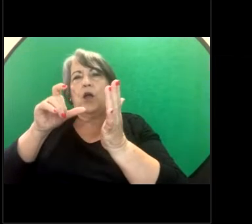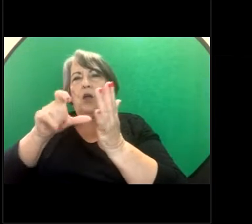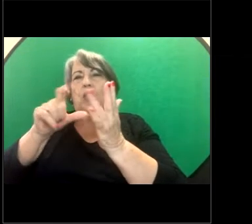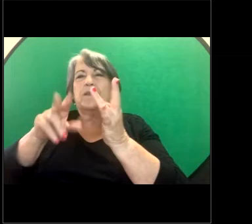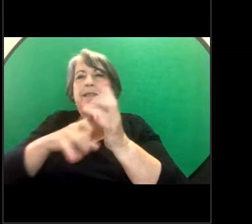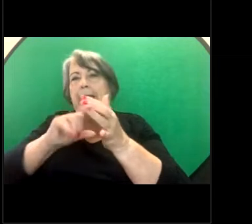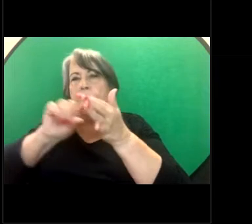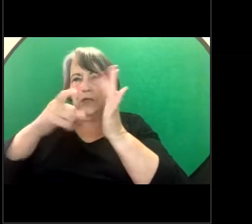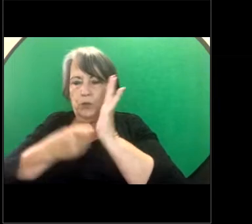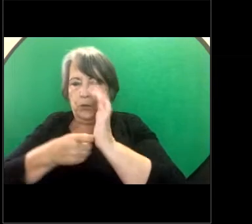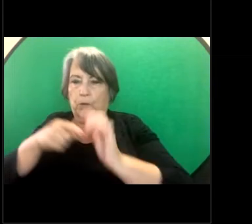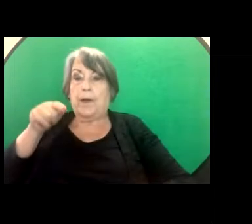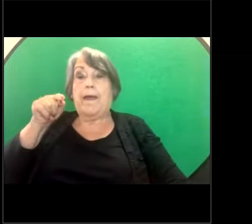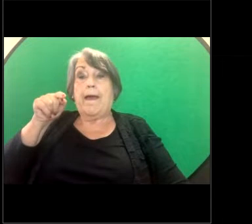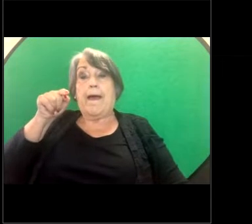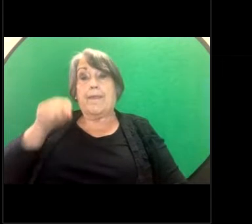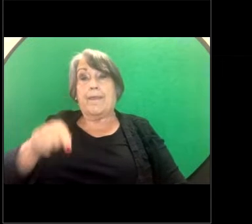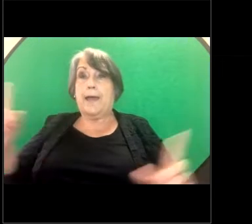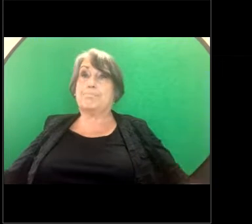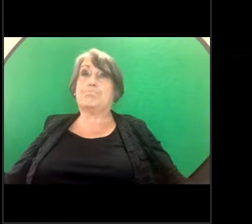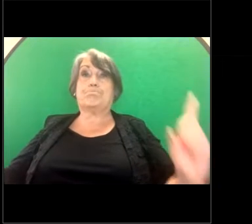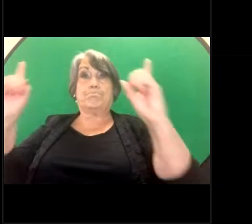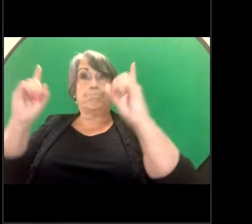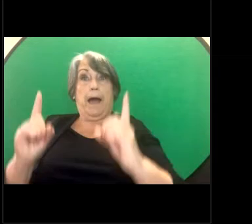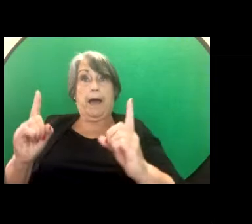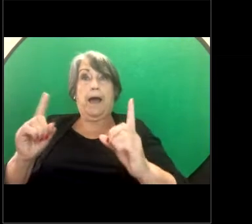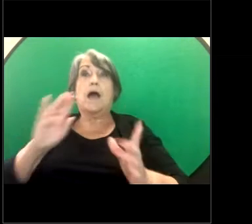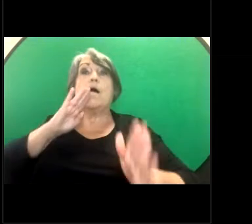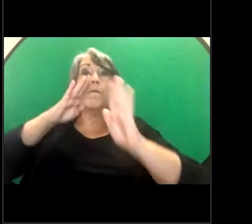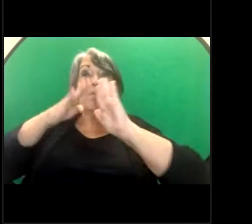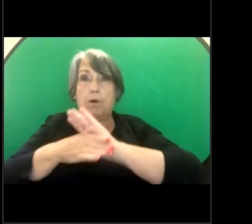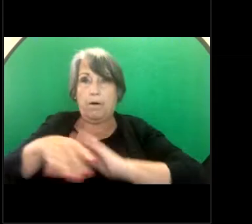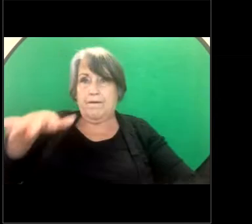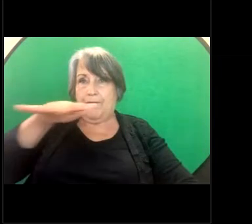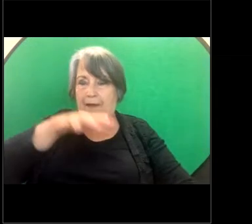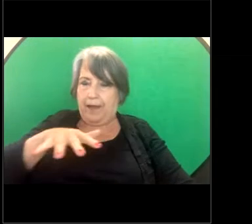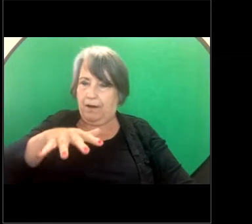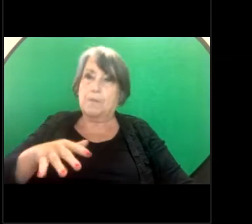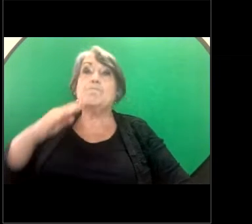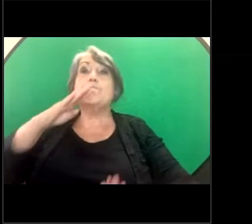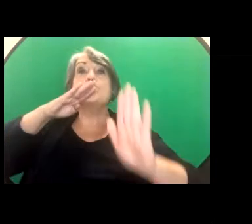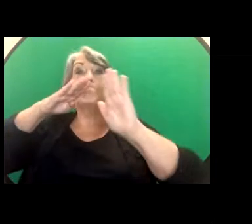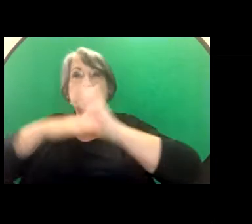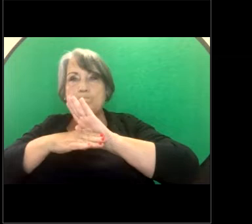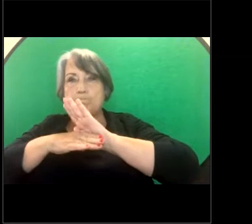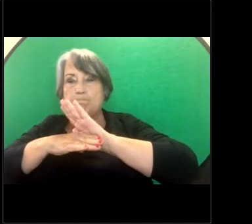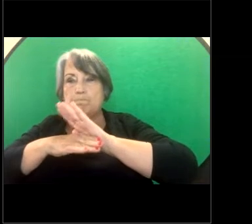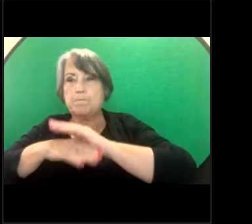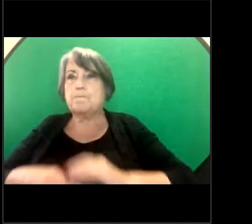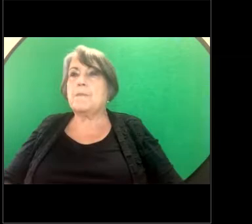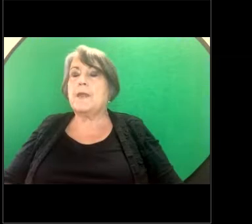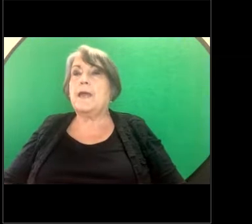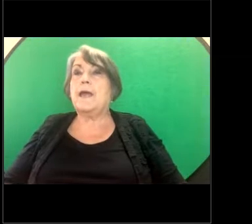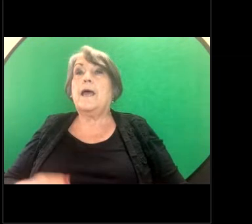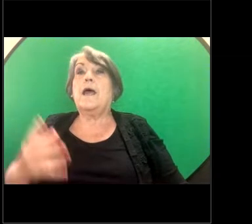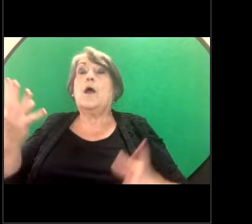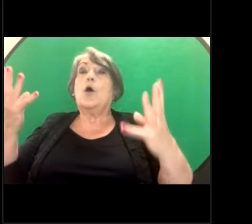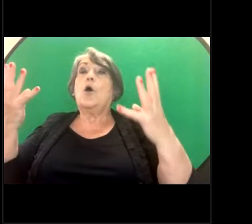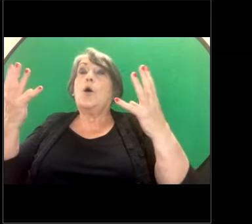they are brought together in a private setting that's confidential and with the view to seeing